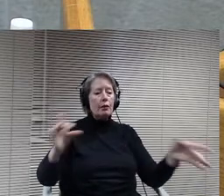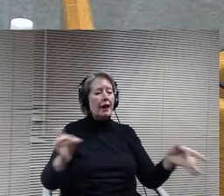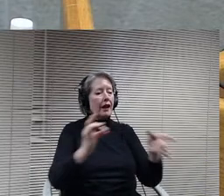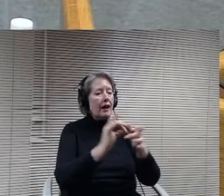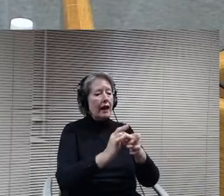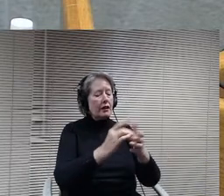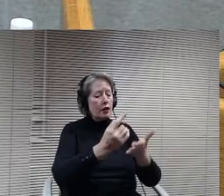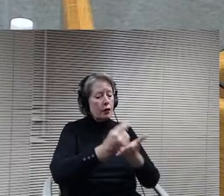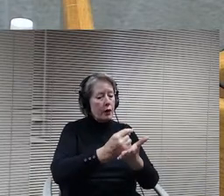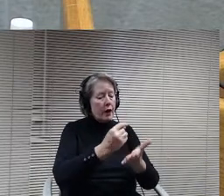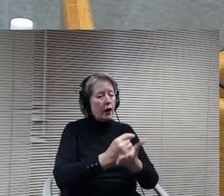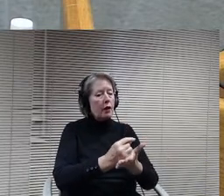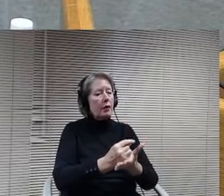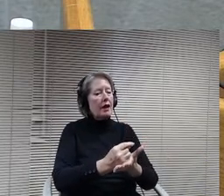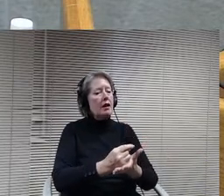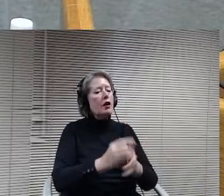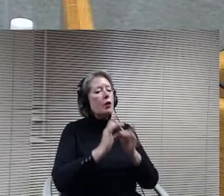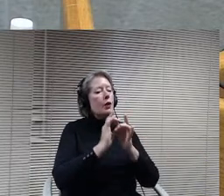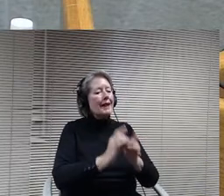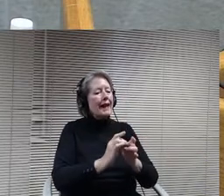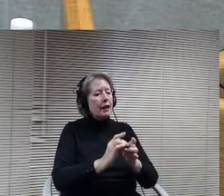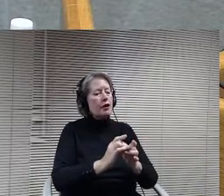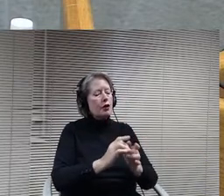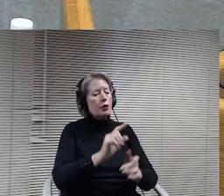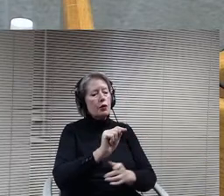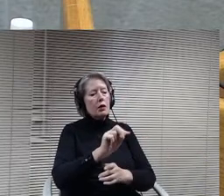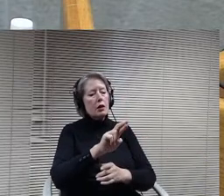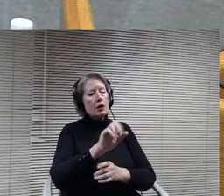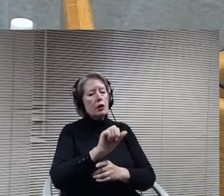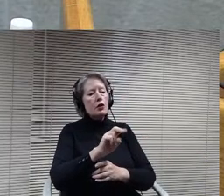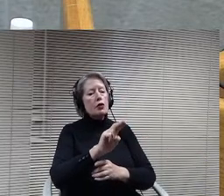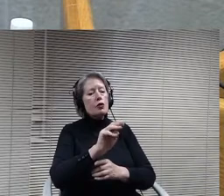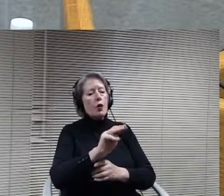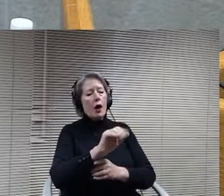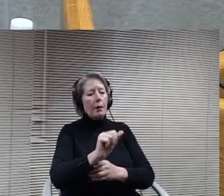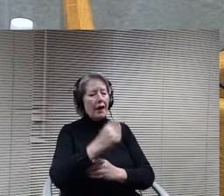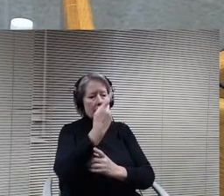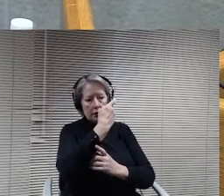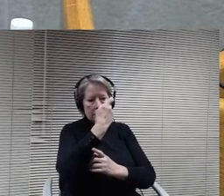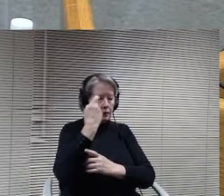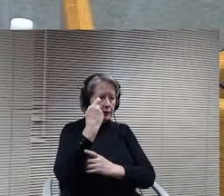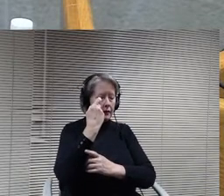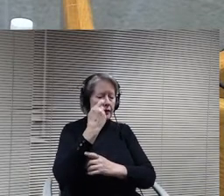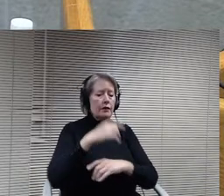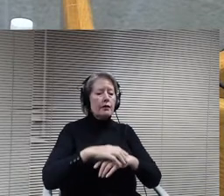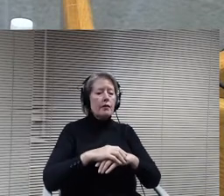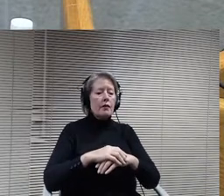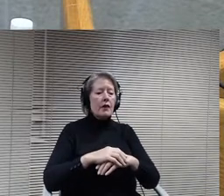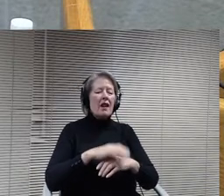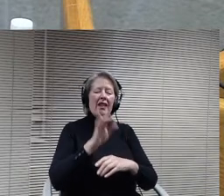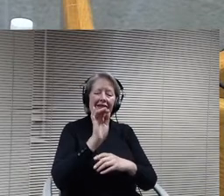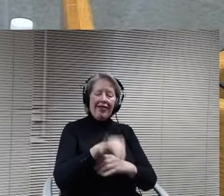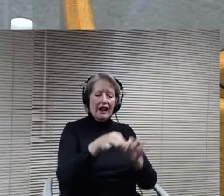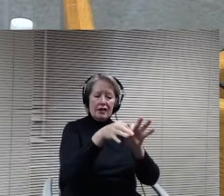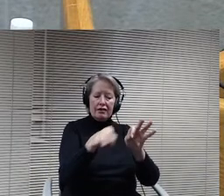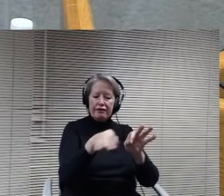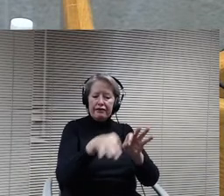In regards to the Inclusive education program, the issue is with the language of the policy. The current phrasing is vague